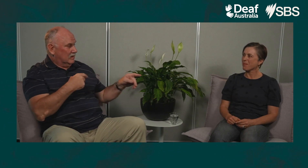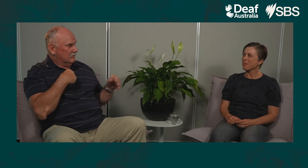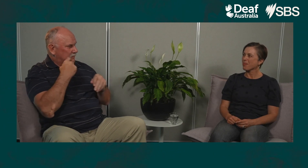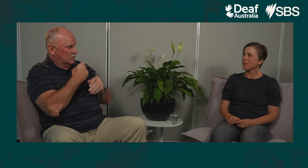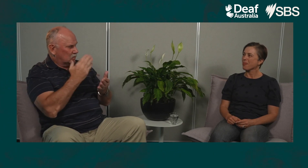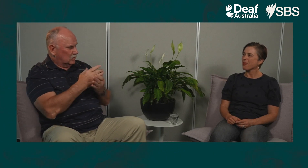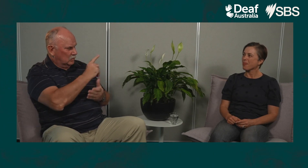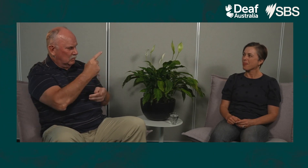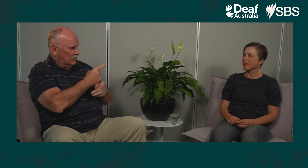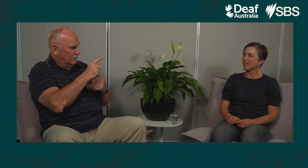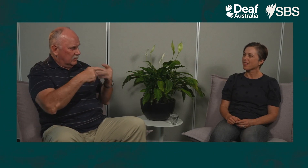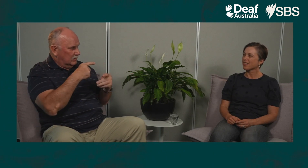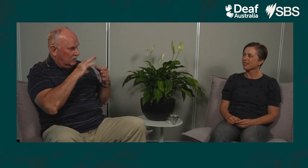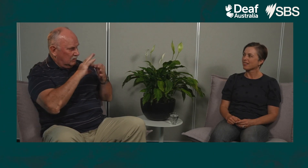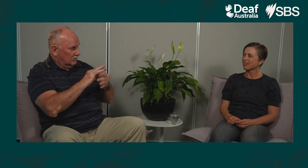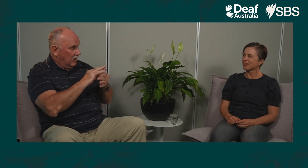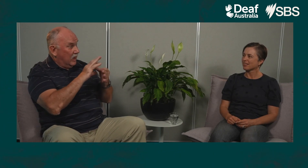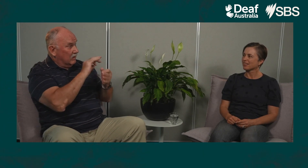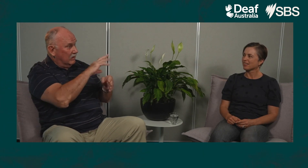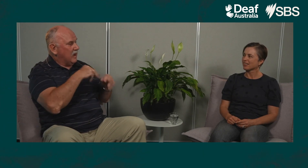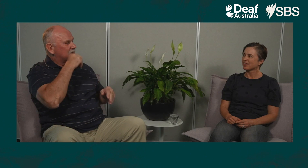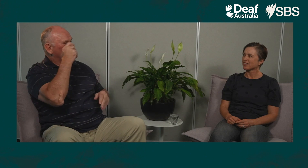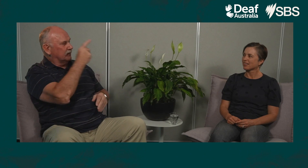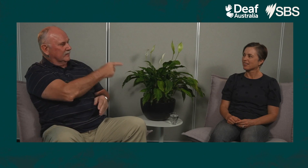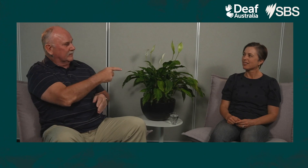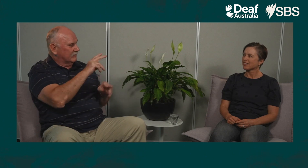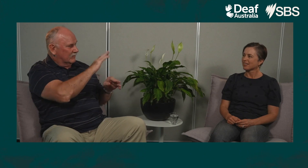I would want to make sure that I was talking about your father and not the other guy,